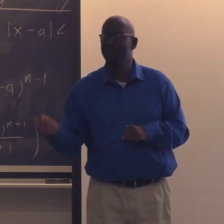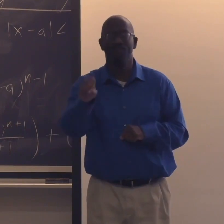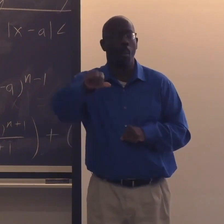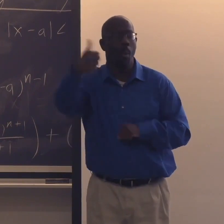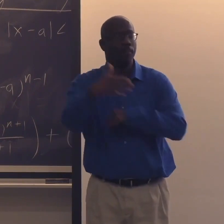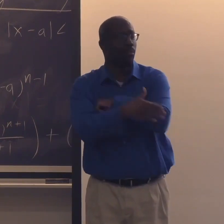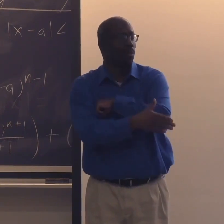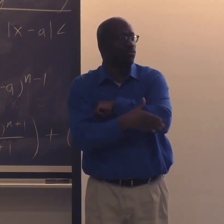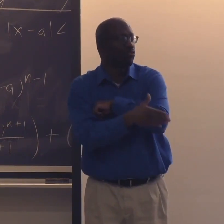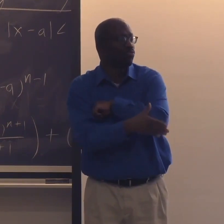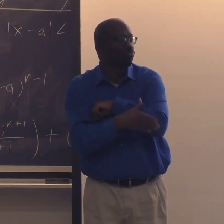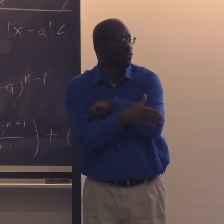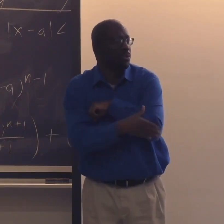So those of you that are getting ready to travel